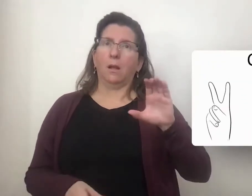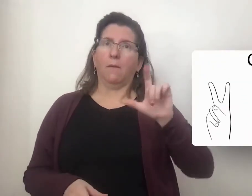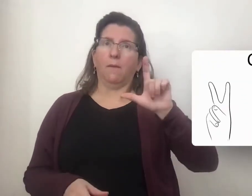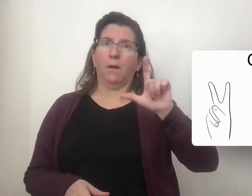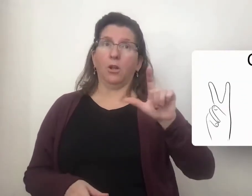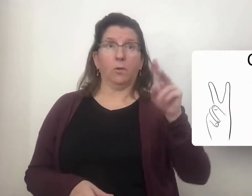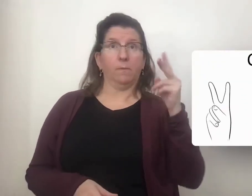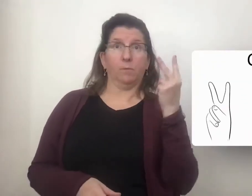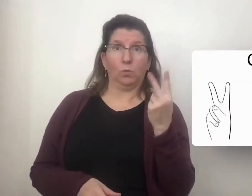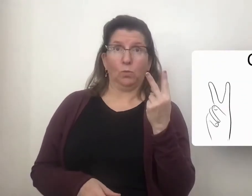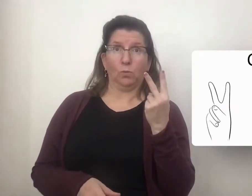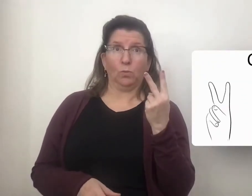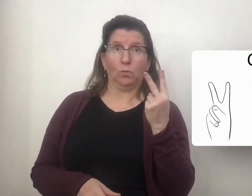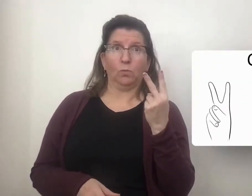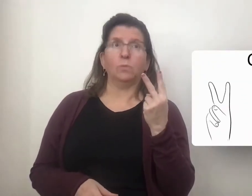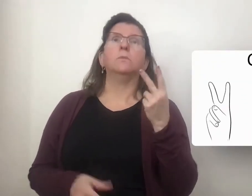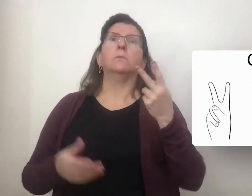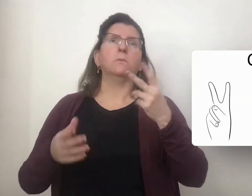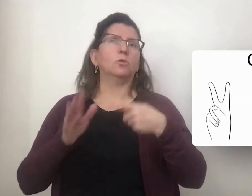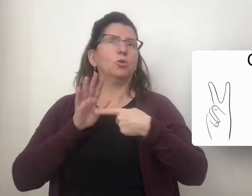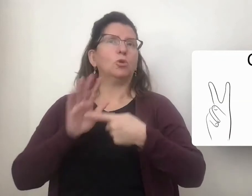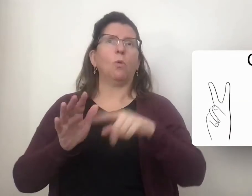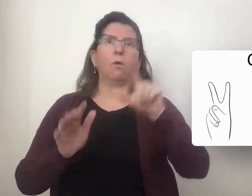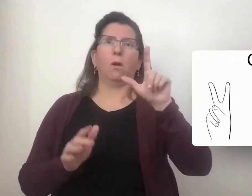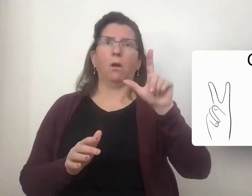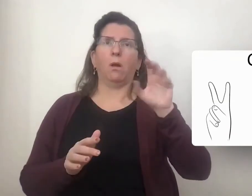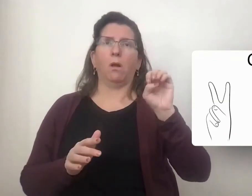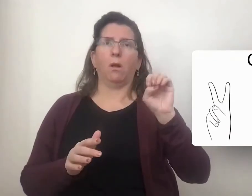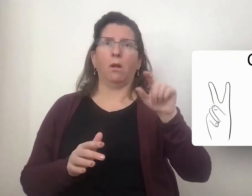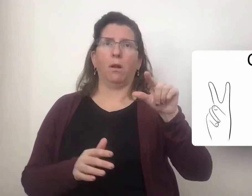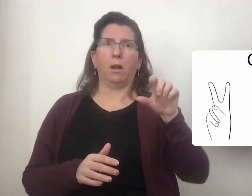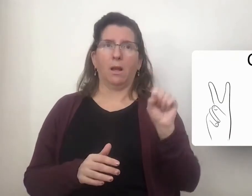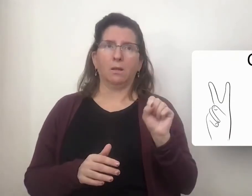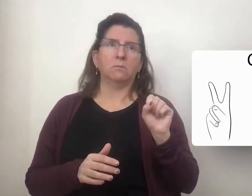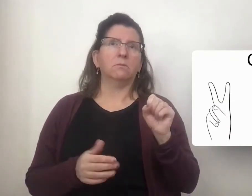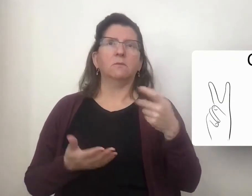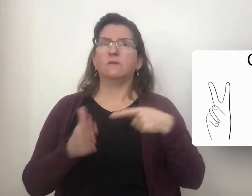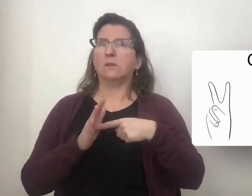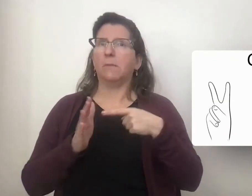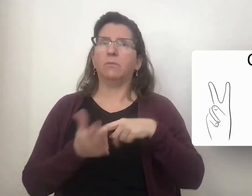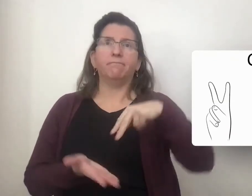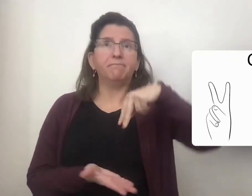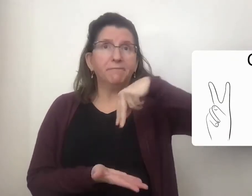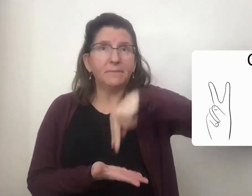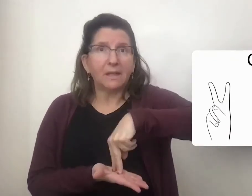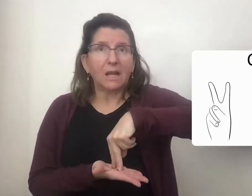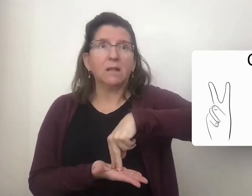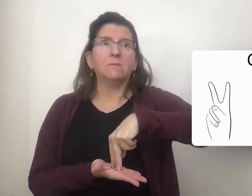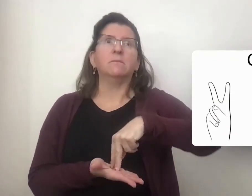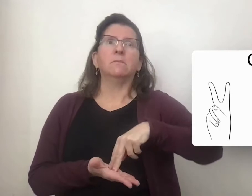2 or CL:V represents how a person's legs move: